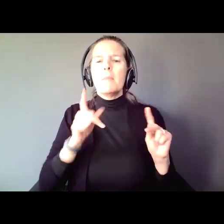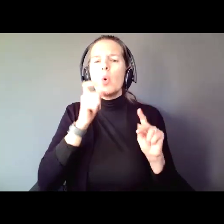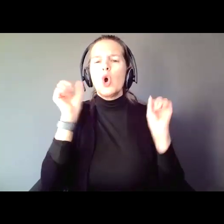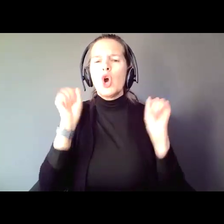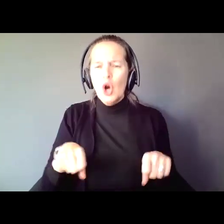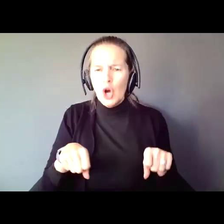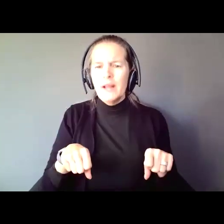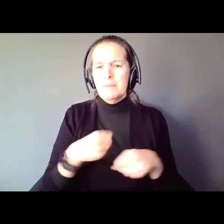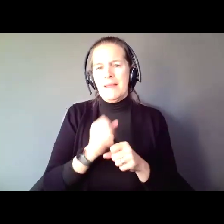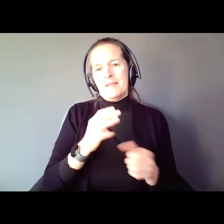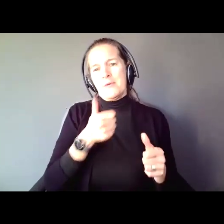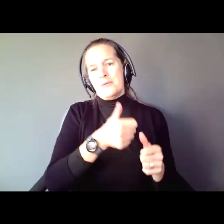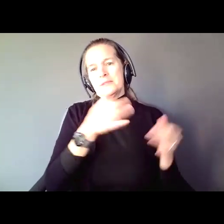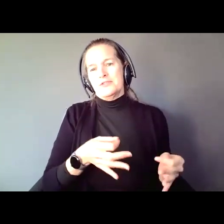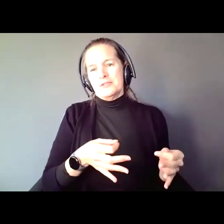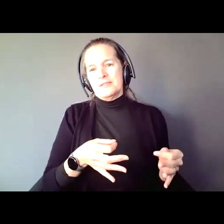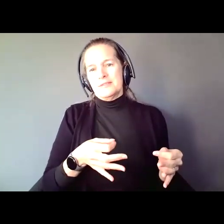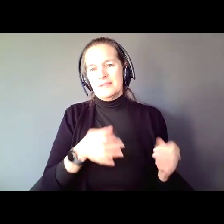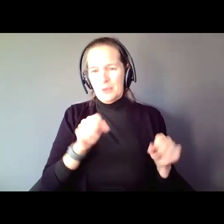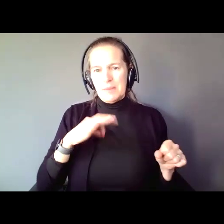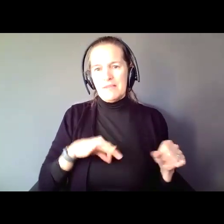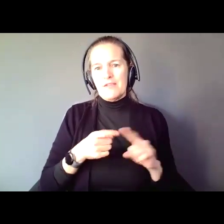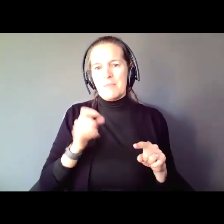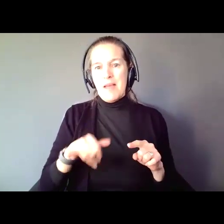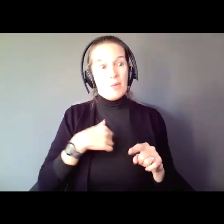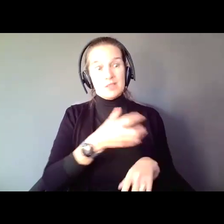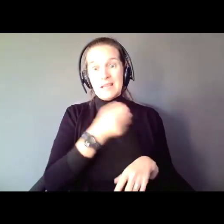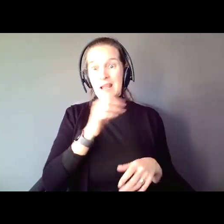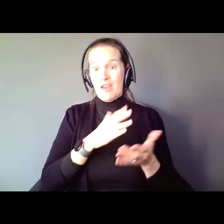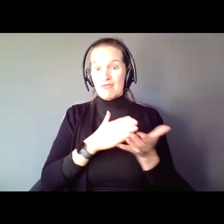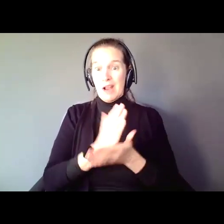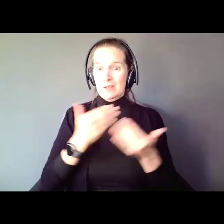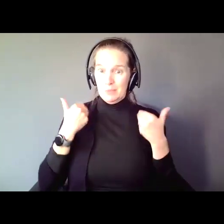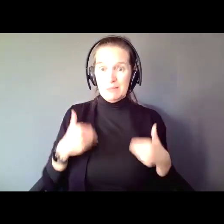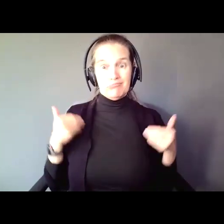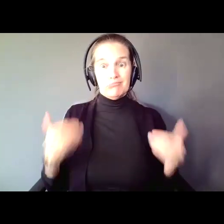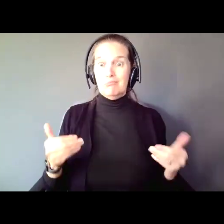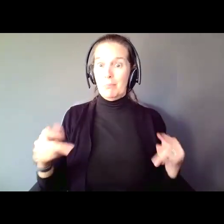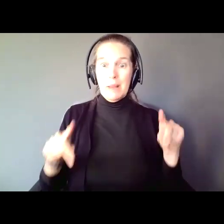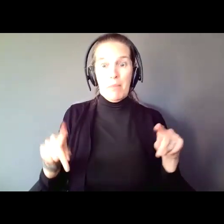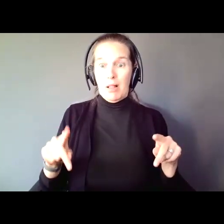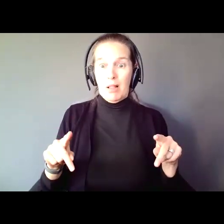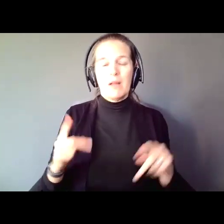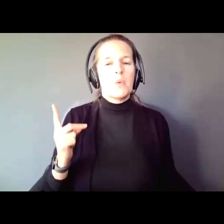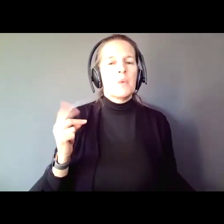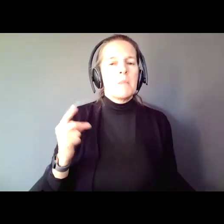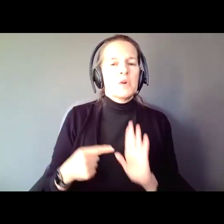aren't we taking away people's right to be people. I will give you one more example. I want you all